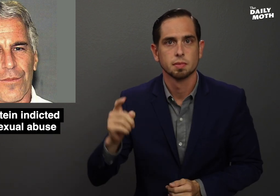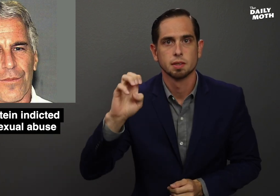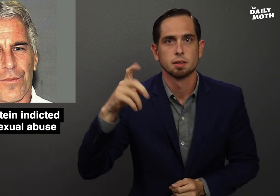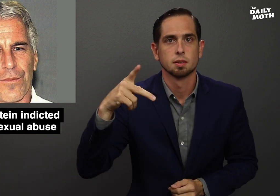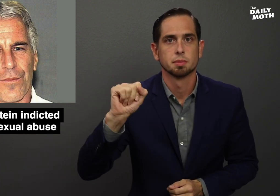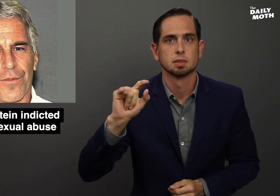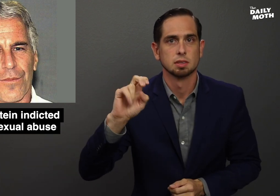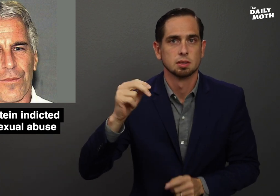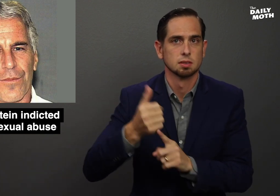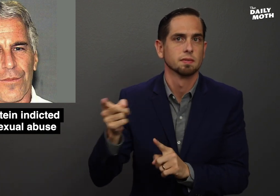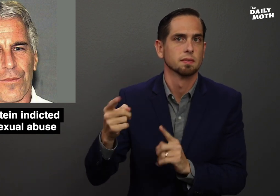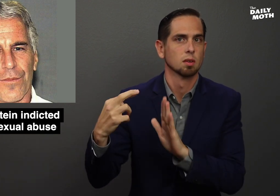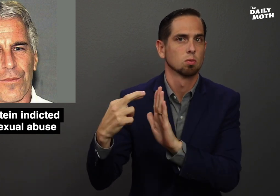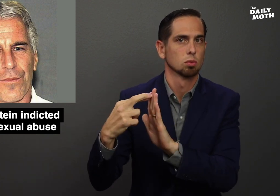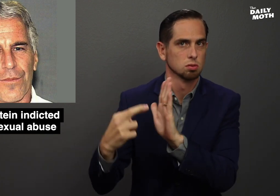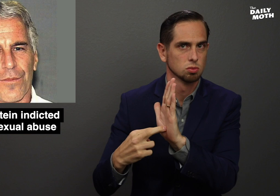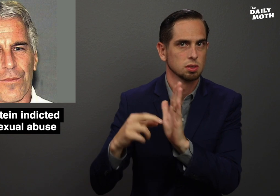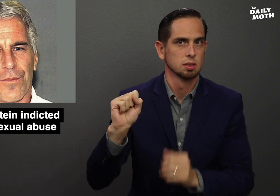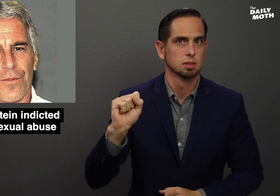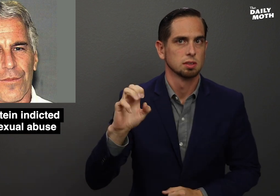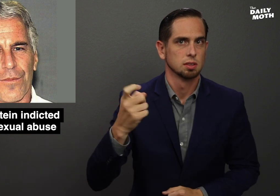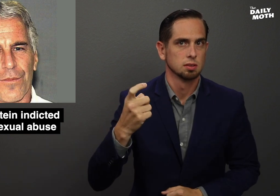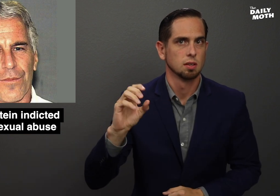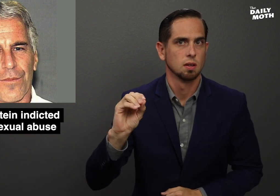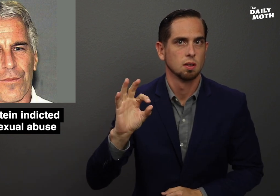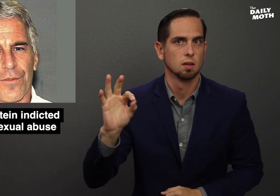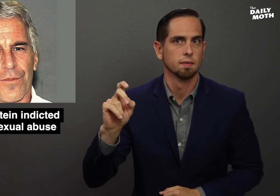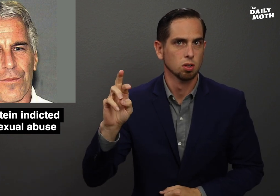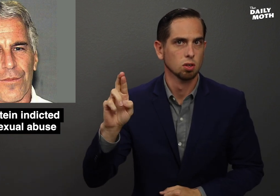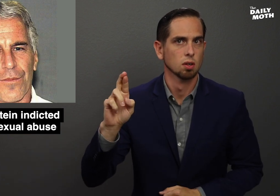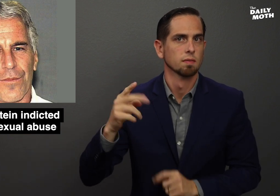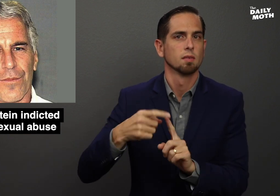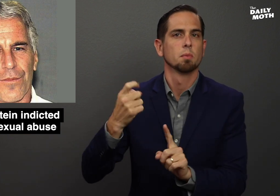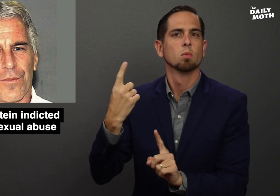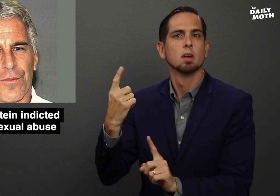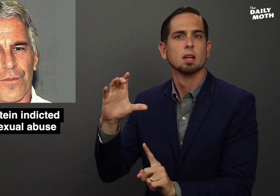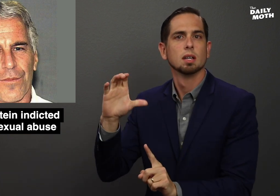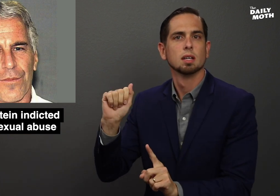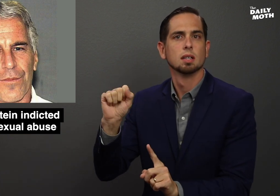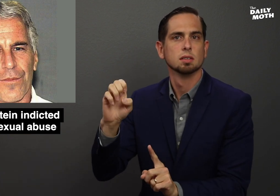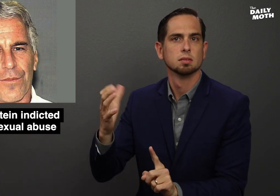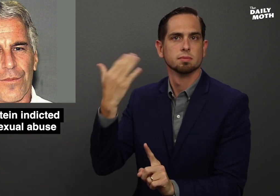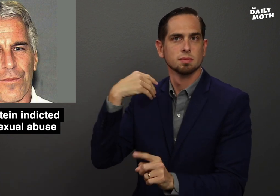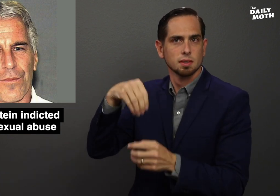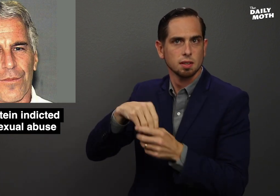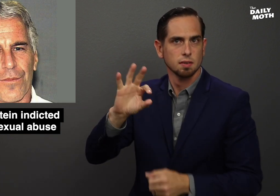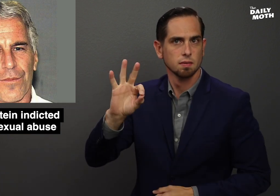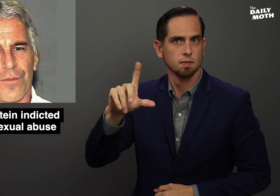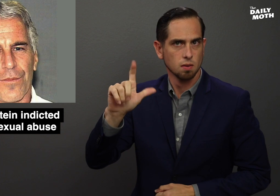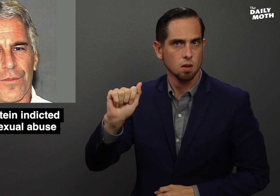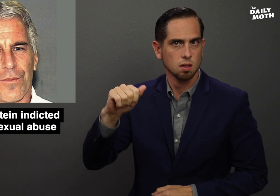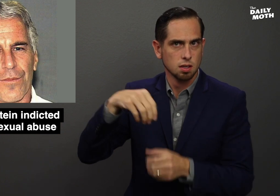Epstein is a registered sex offender from a case in Florida